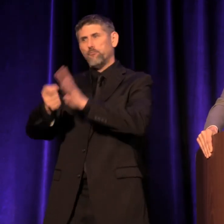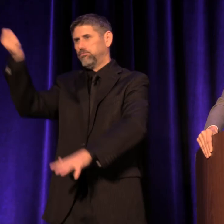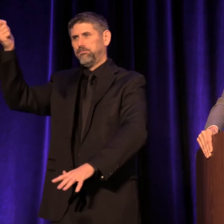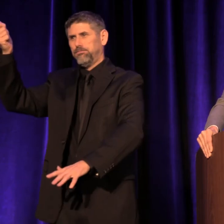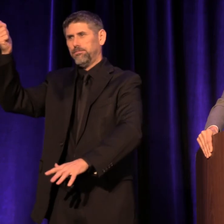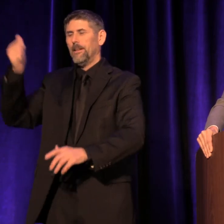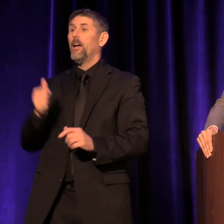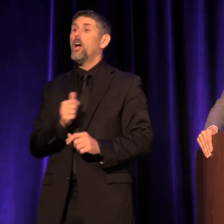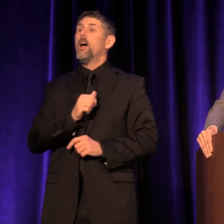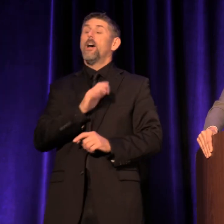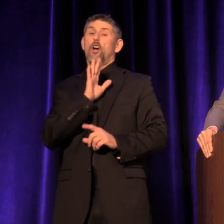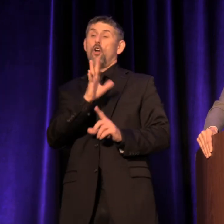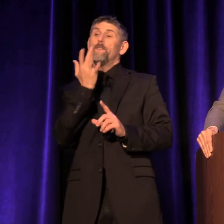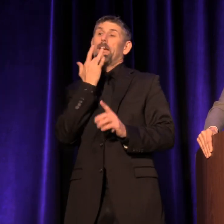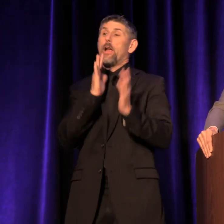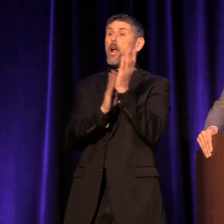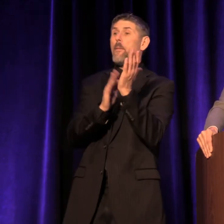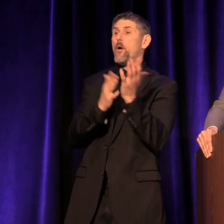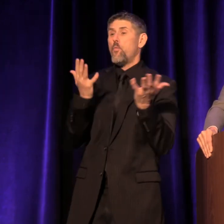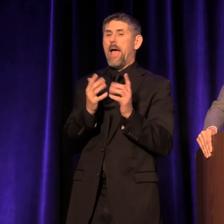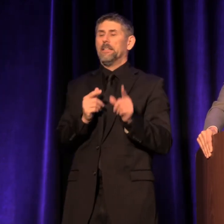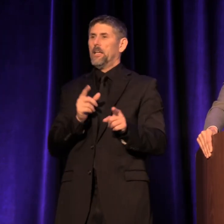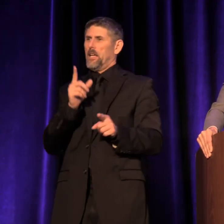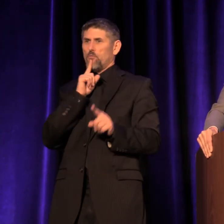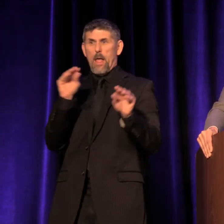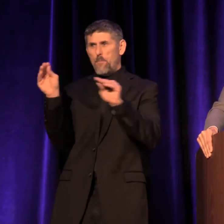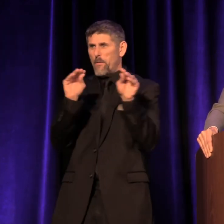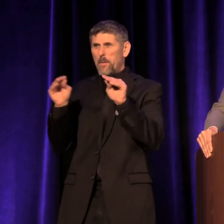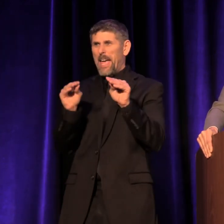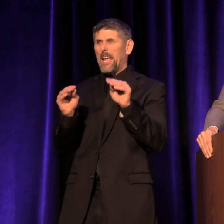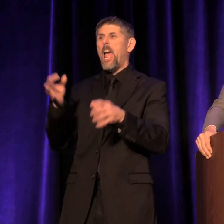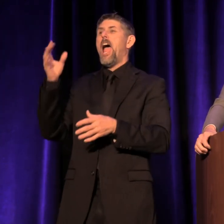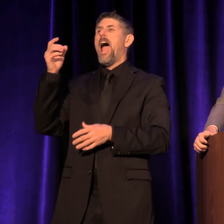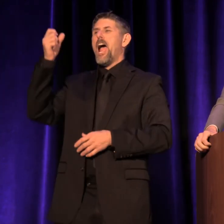And her favorite compliment: 'It's really moving, ka-ching, ka-ching, ka-ching.' "